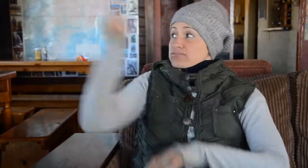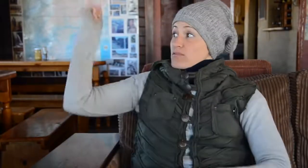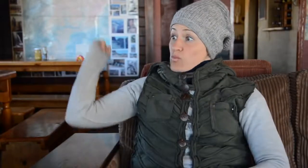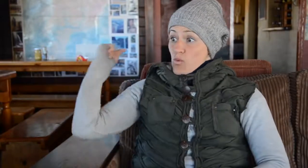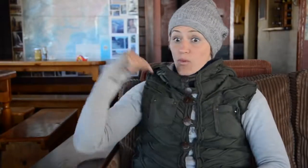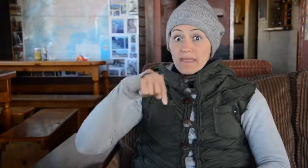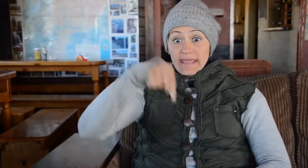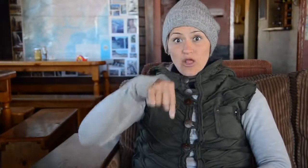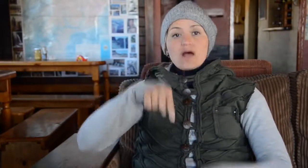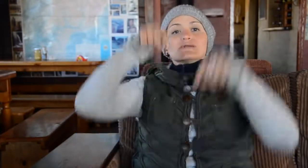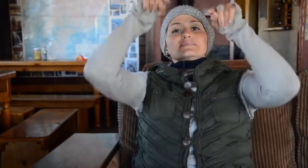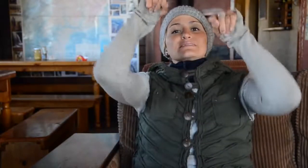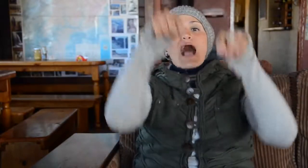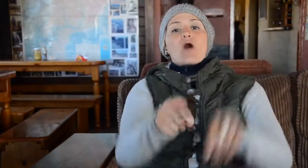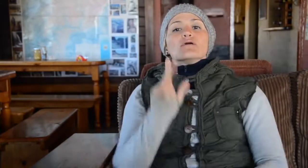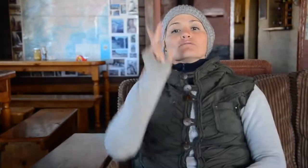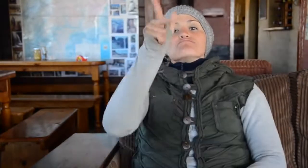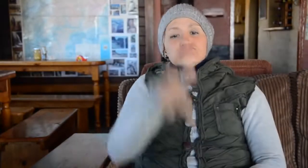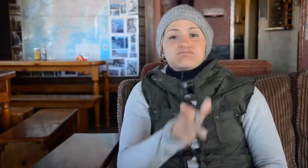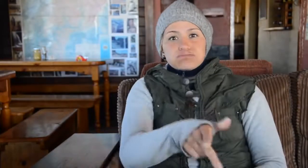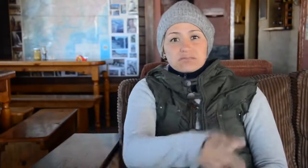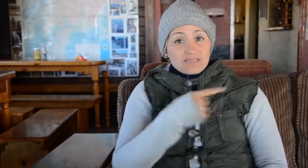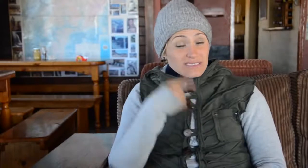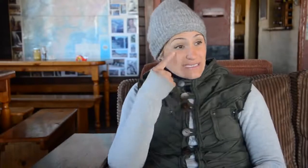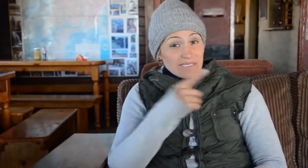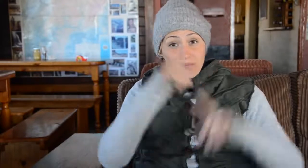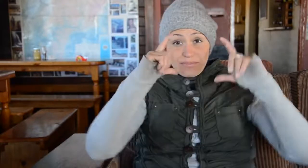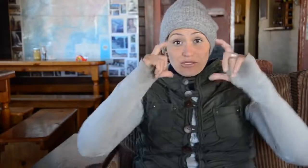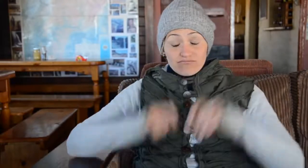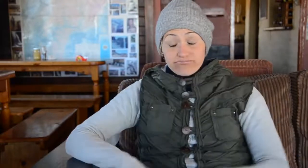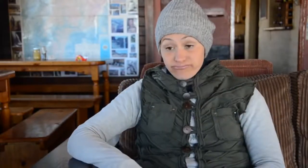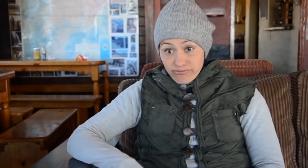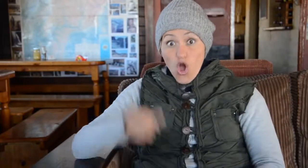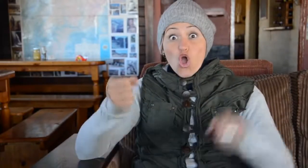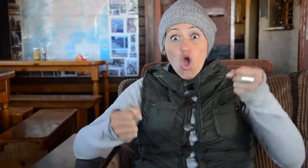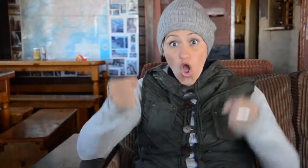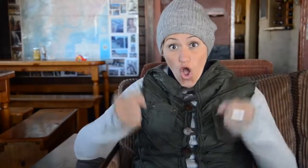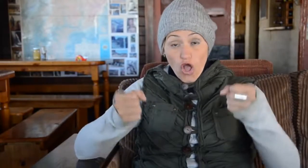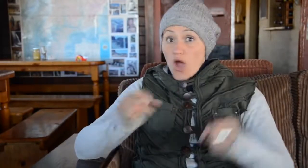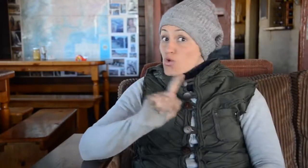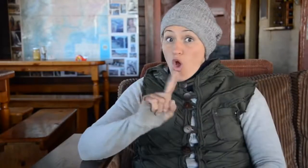over the bumpy terrain with lots of rocks, arriving here at Sani Pass, heading downwards.